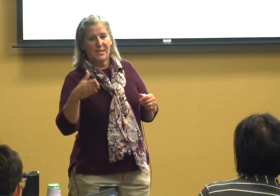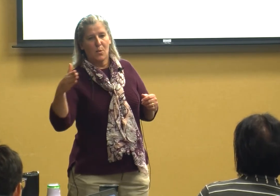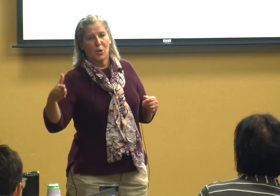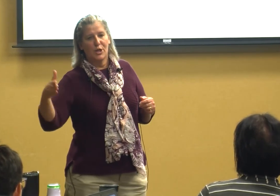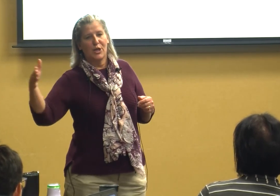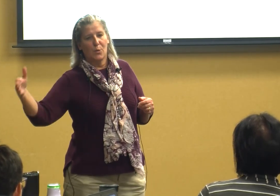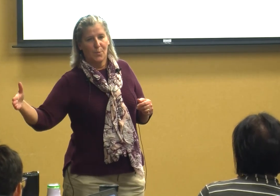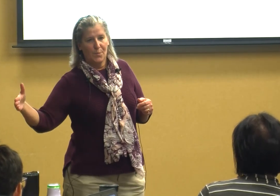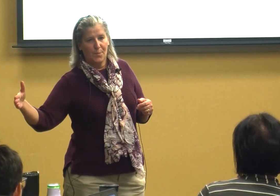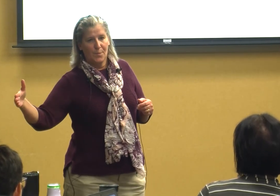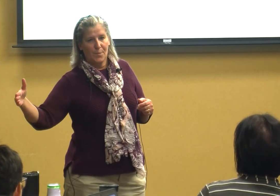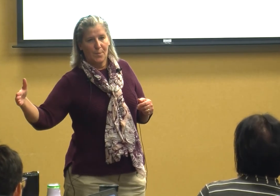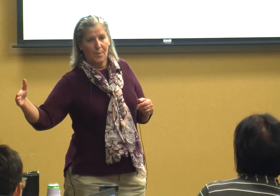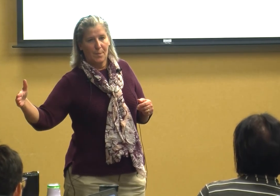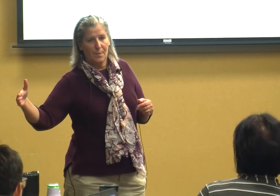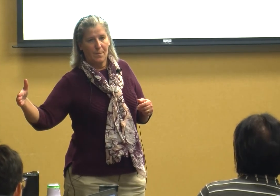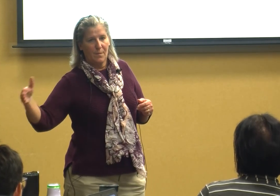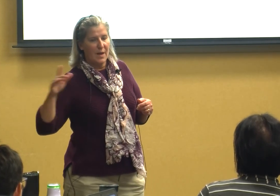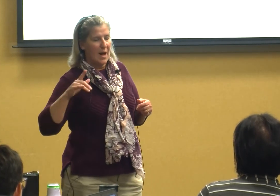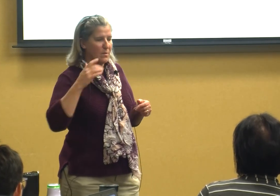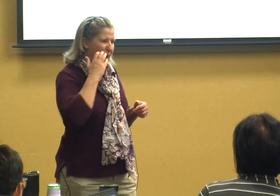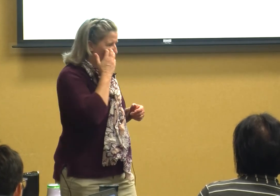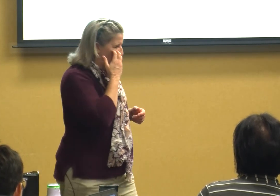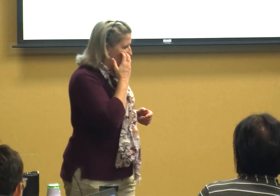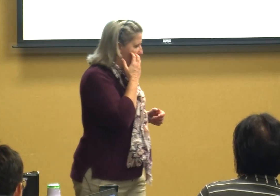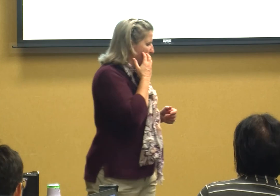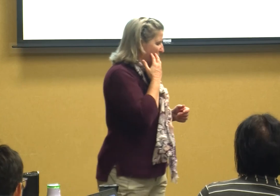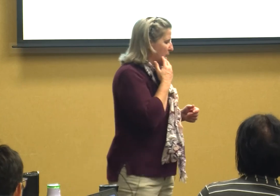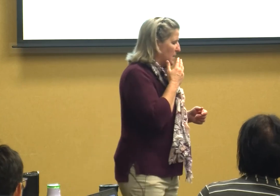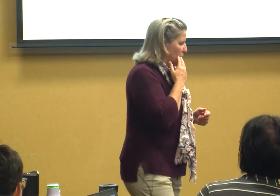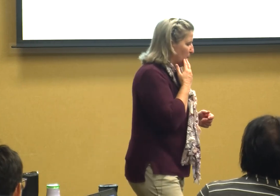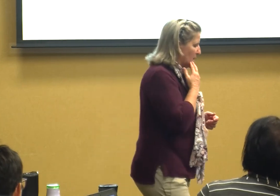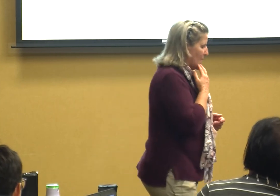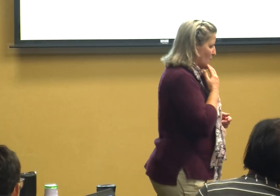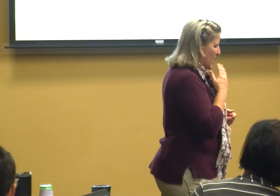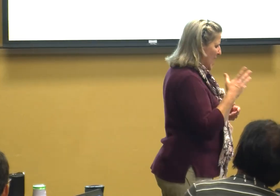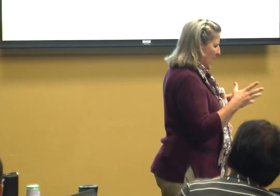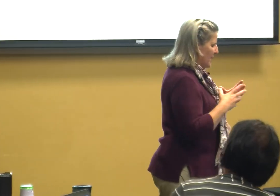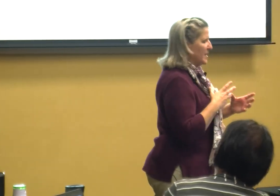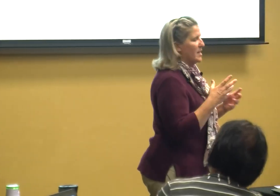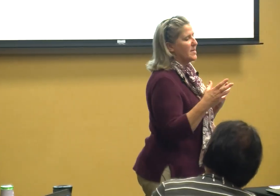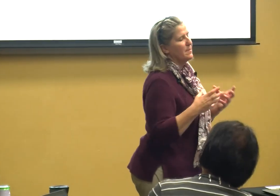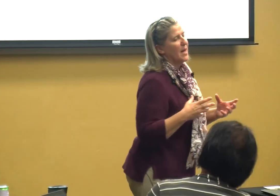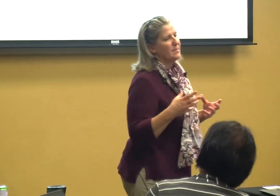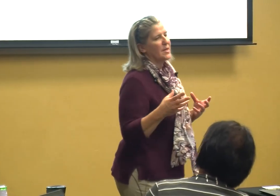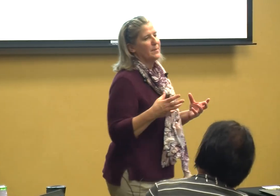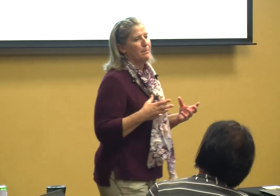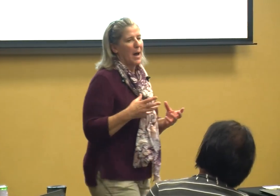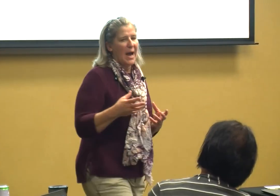that we're going to do and I'll talk about that a little bit later and then sometimes combining